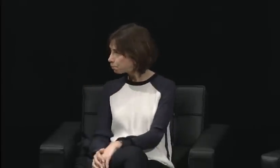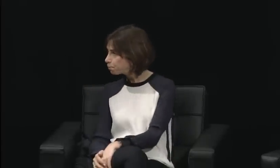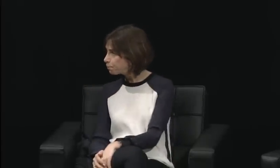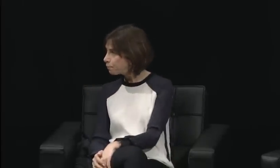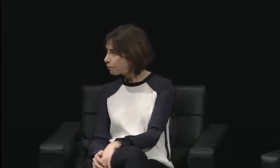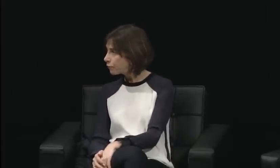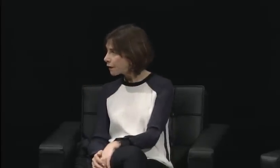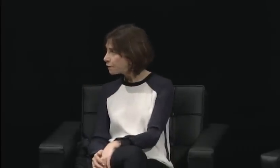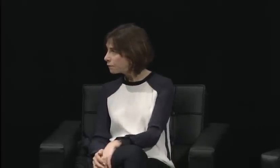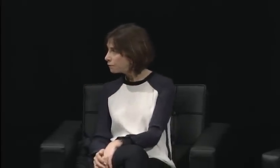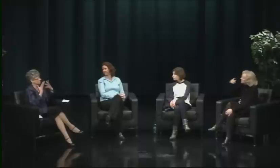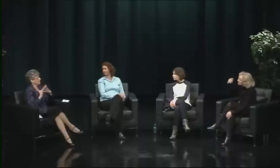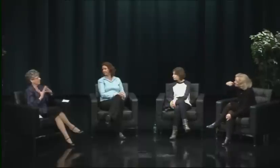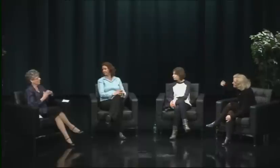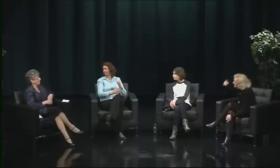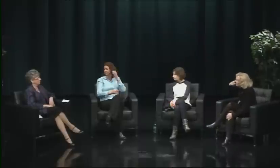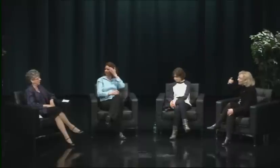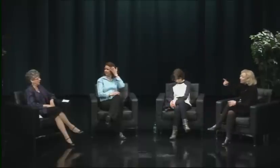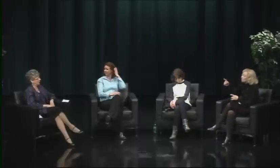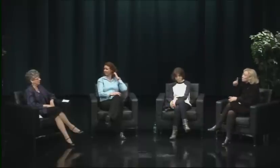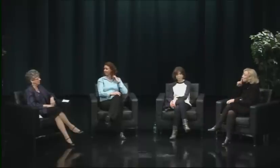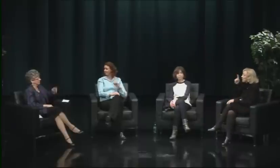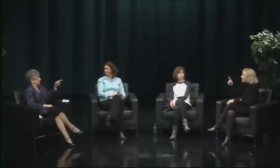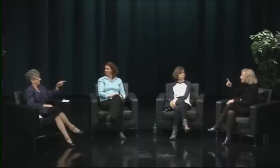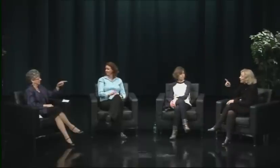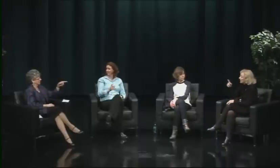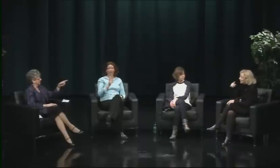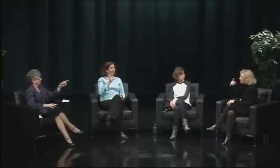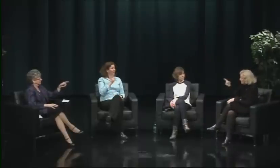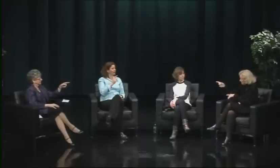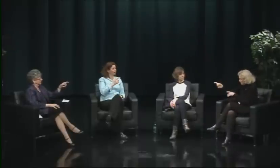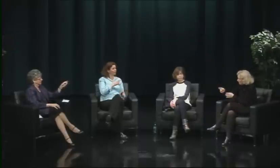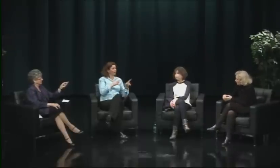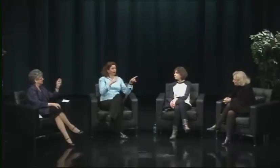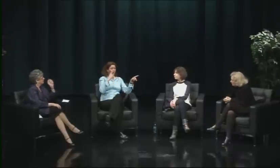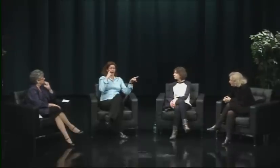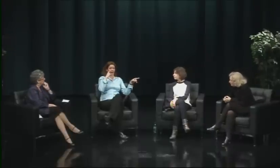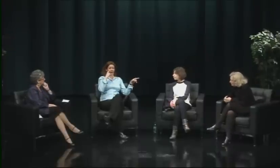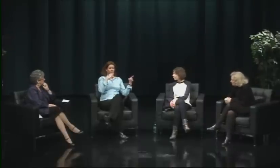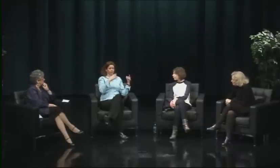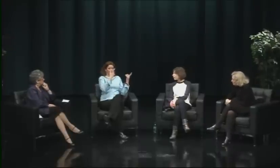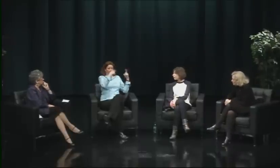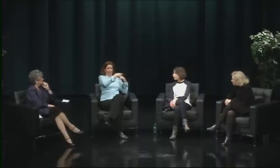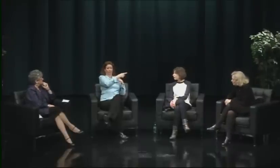I work, again, in real estate, which is a complete divergence from my previous experiences,